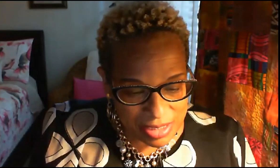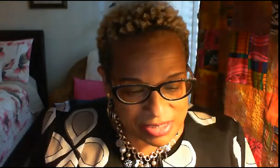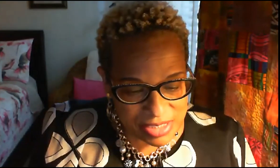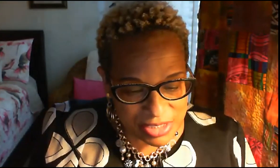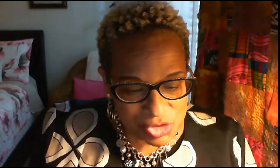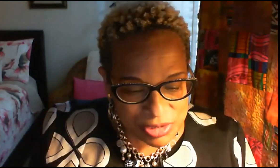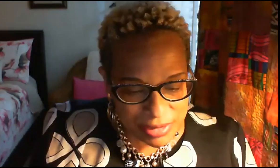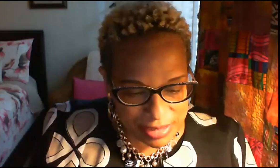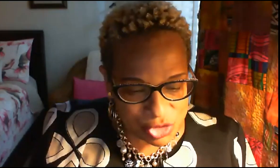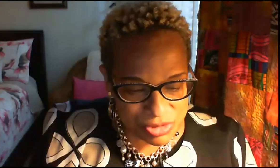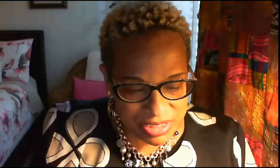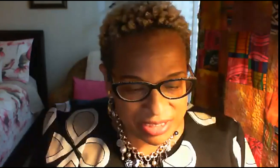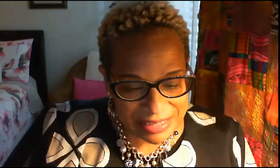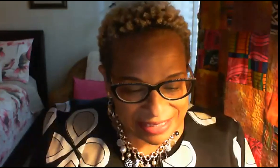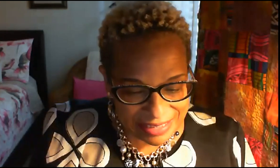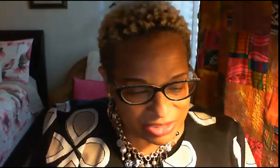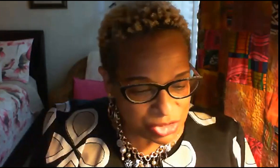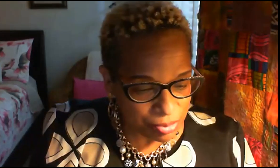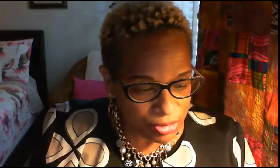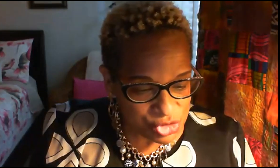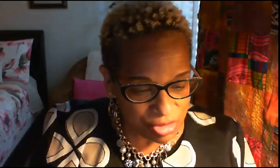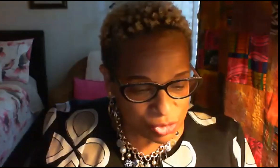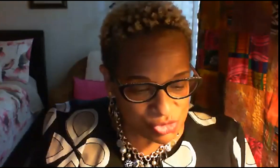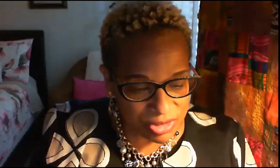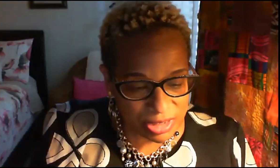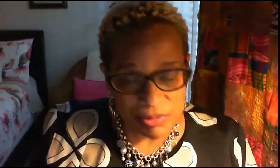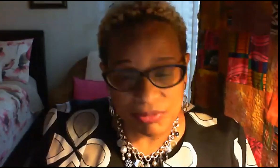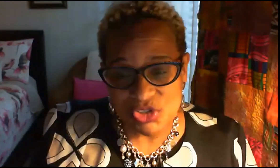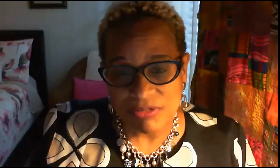is in intrinsically linked to broader struggles for the liberation of